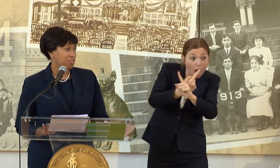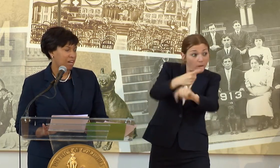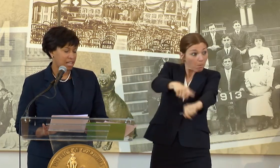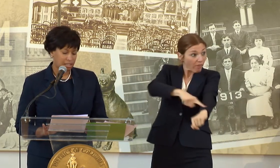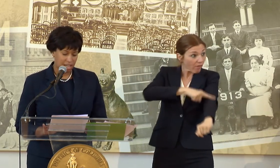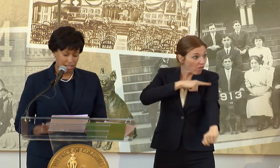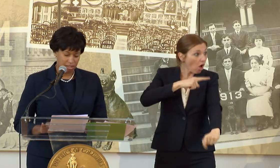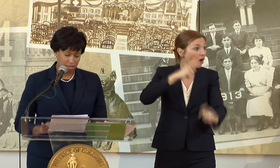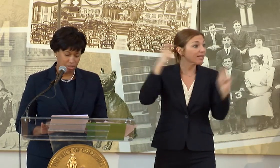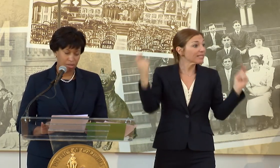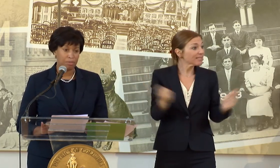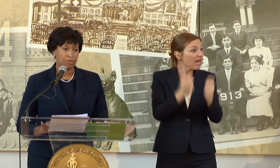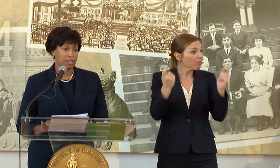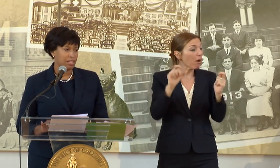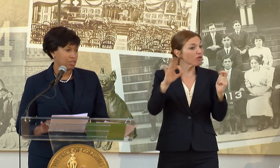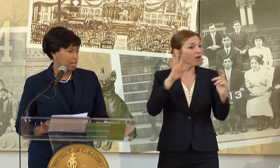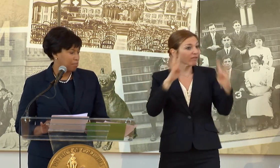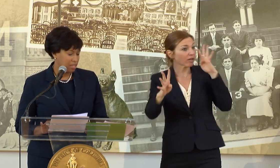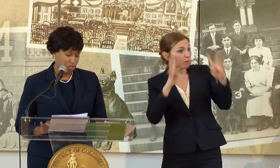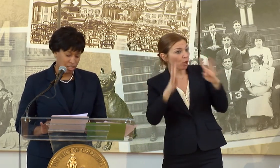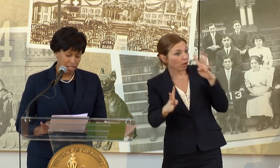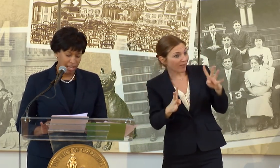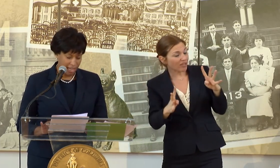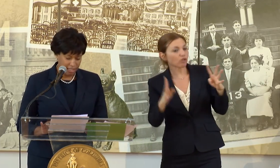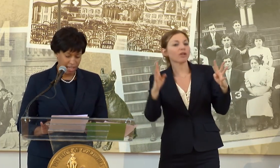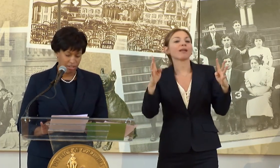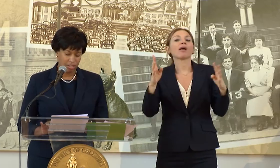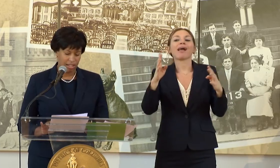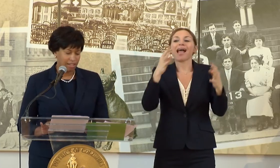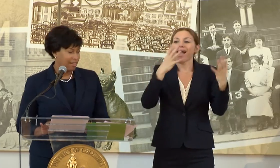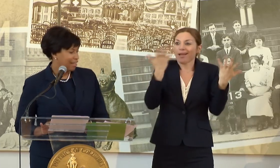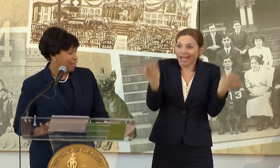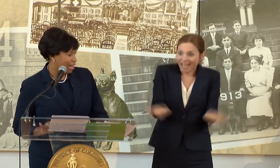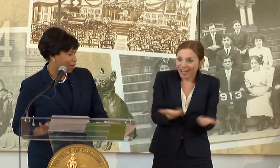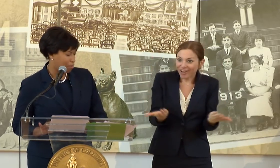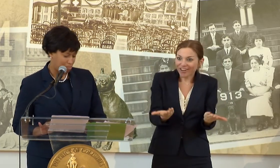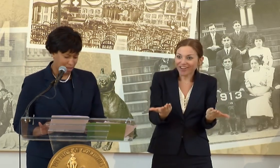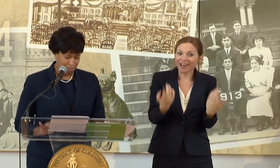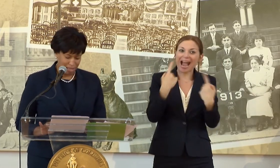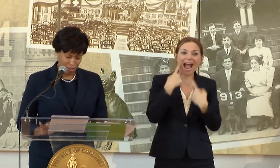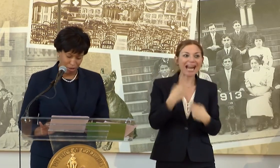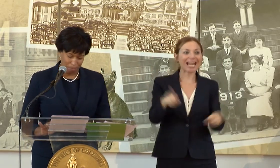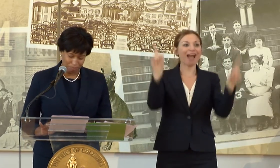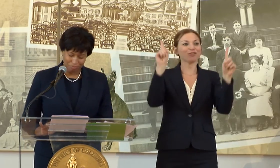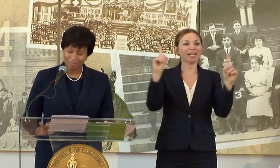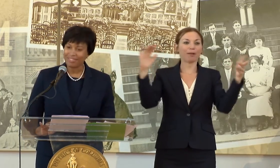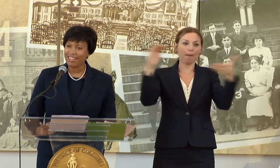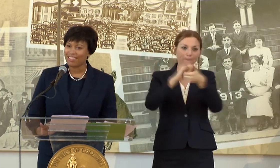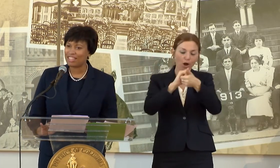REVITALIZING THIS COMMUNITY, JBG AND GALLAUDET, AND NOW PIGMENTAL.